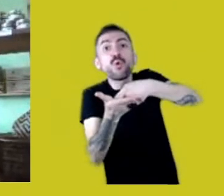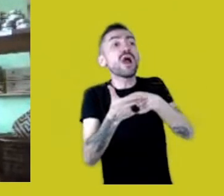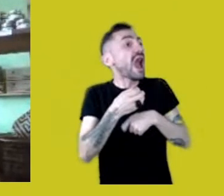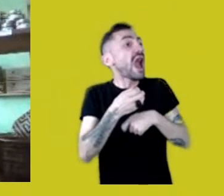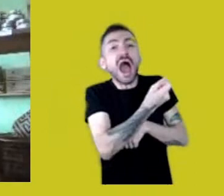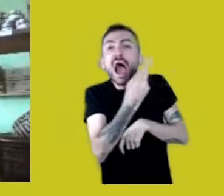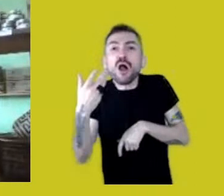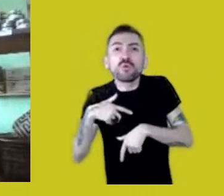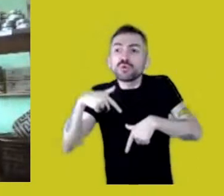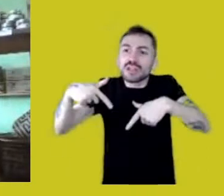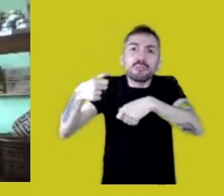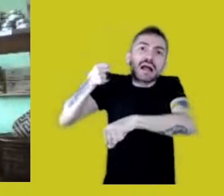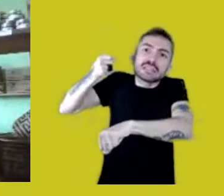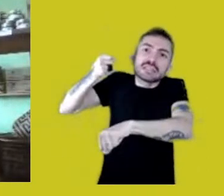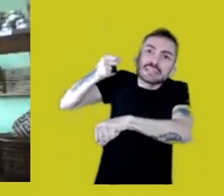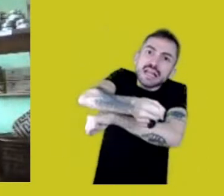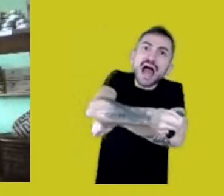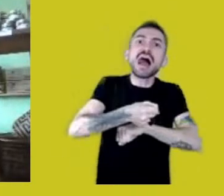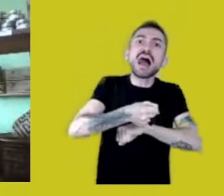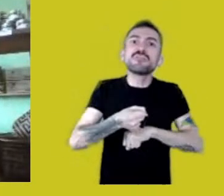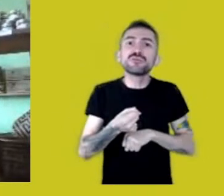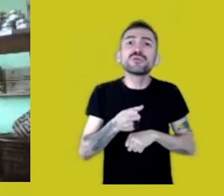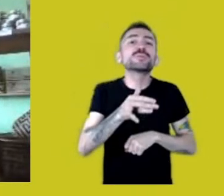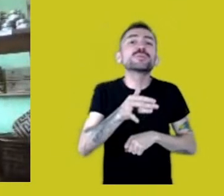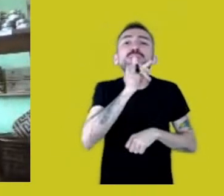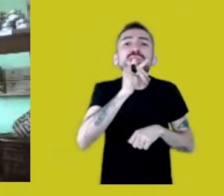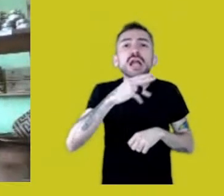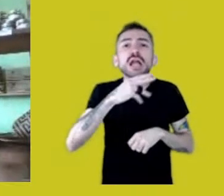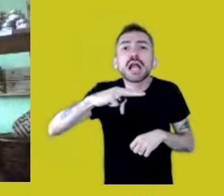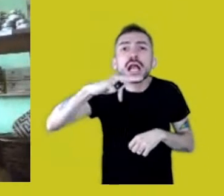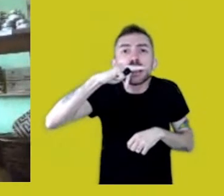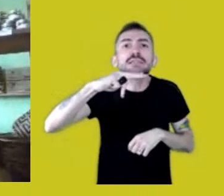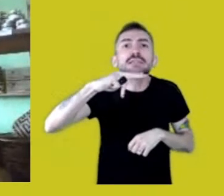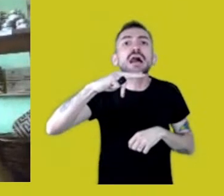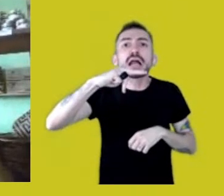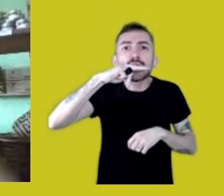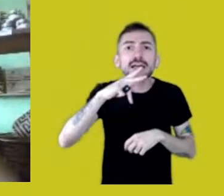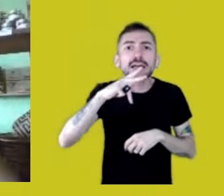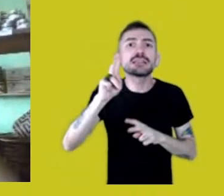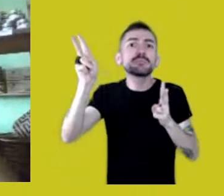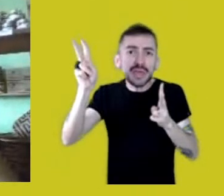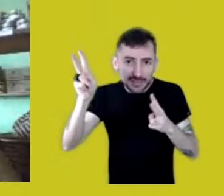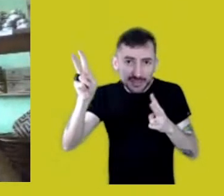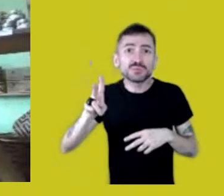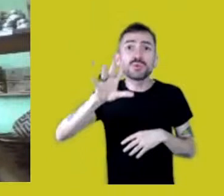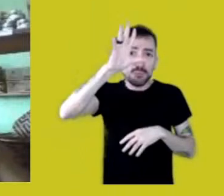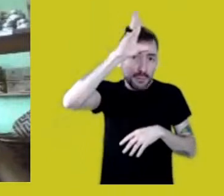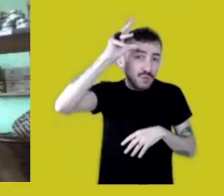such as sugarcane monocultures in Mato Grosso do Sul?